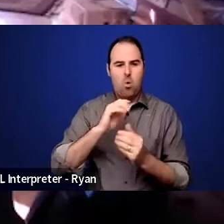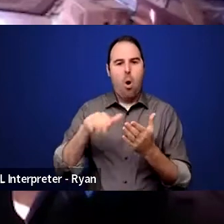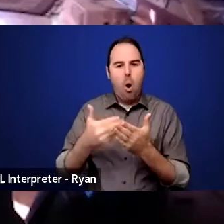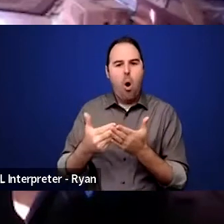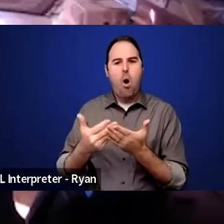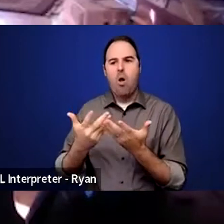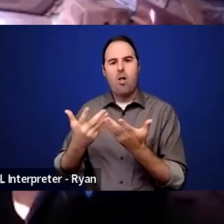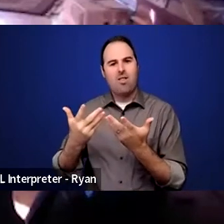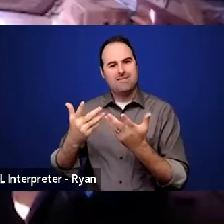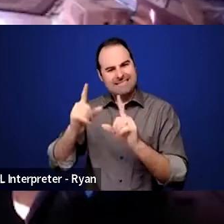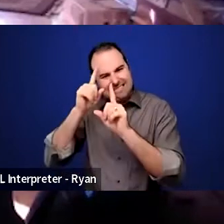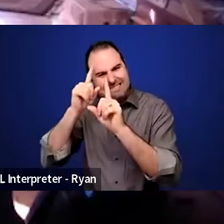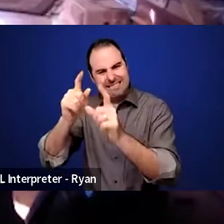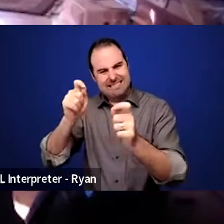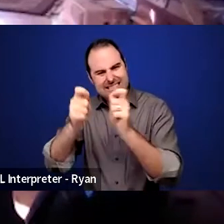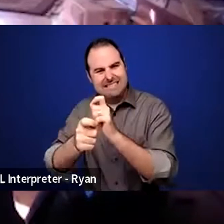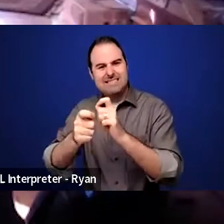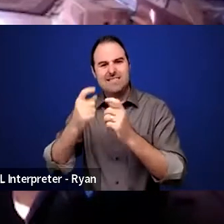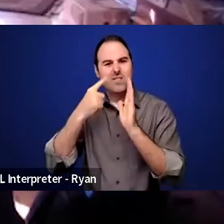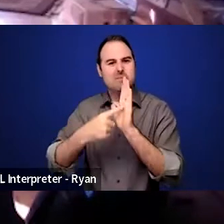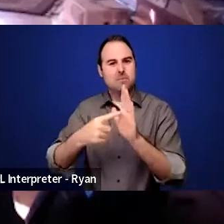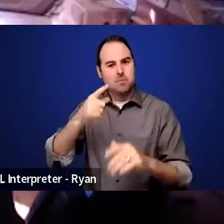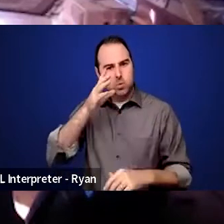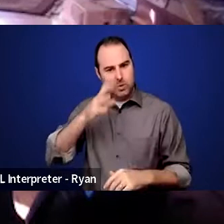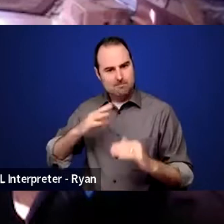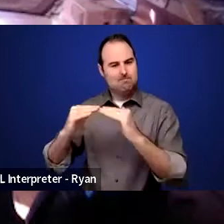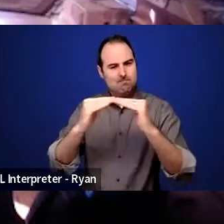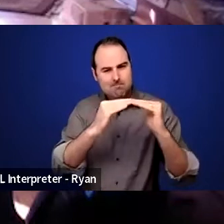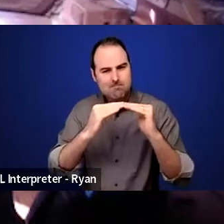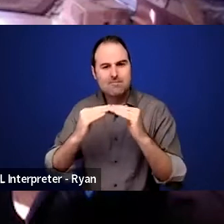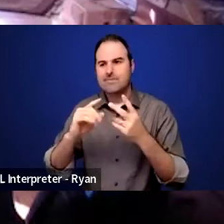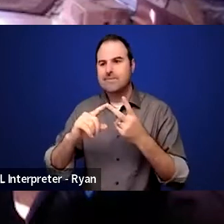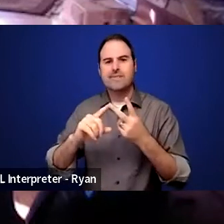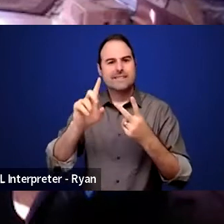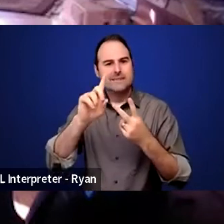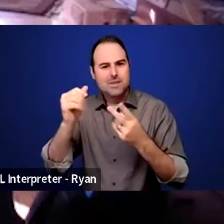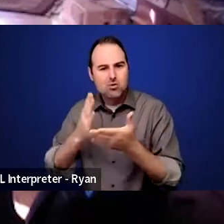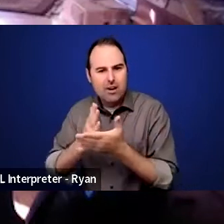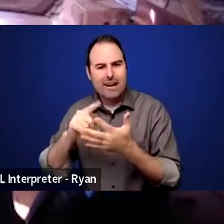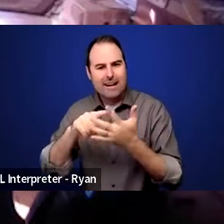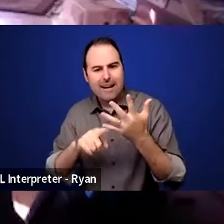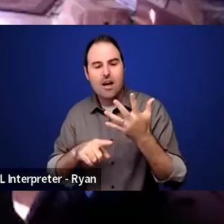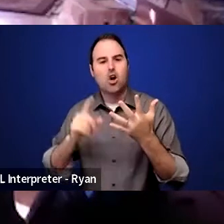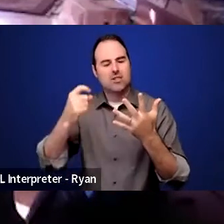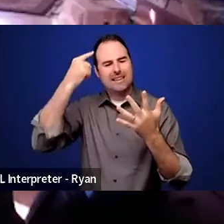feminism, disability rights have intersectionality and that work must be done to include diverse voices